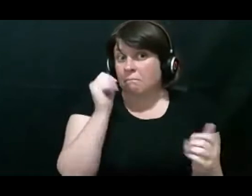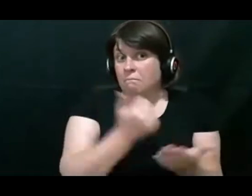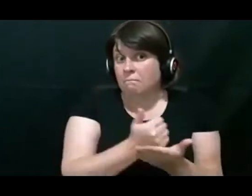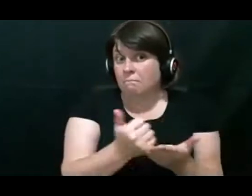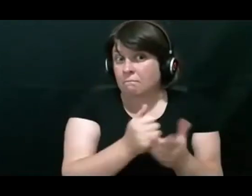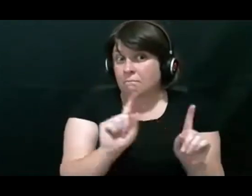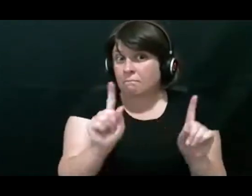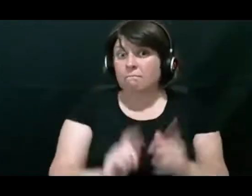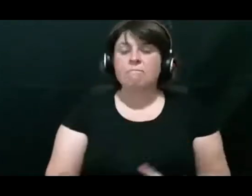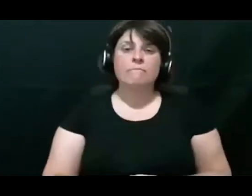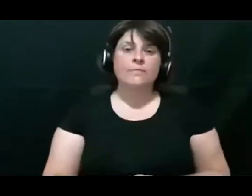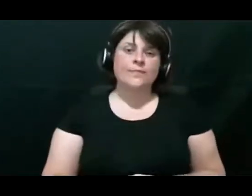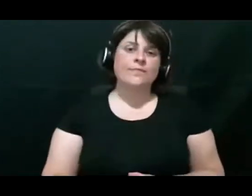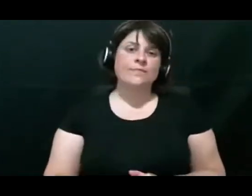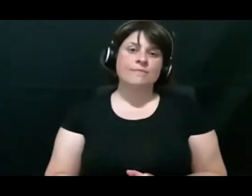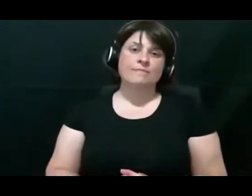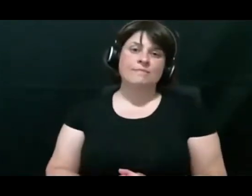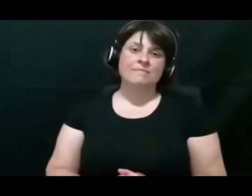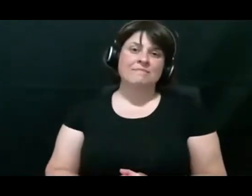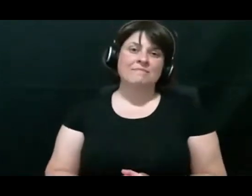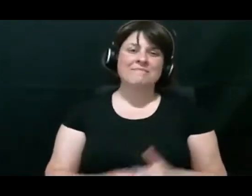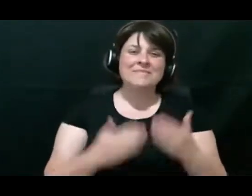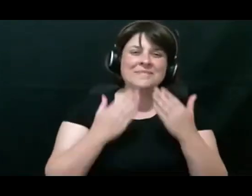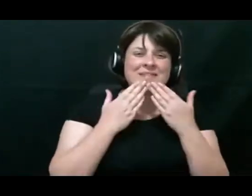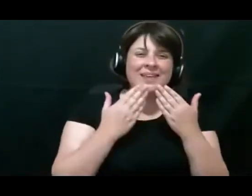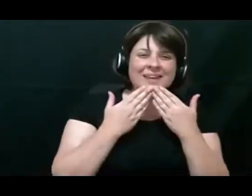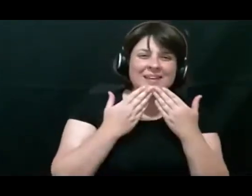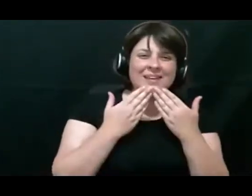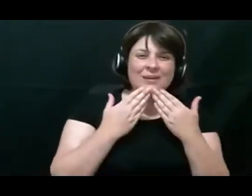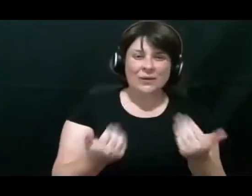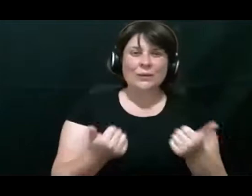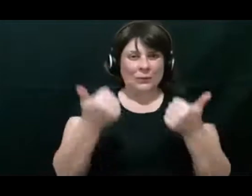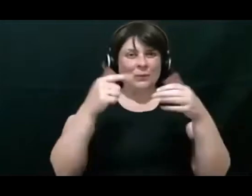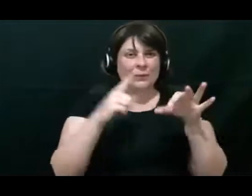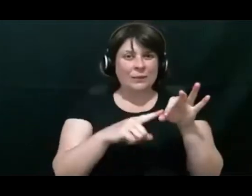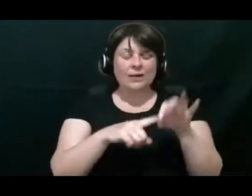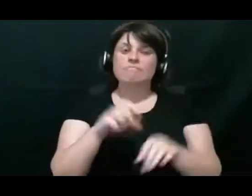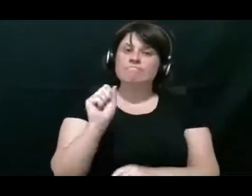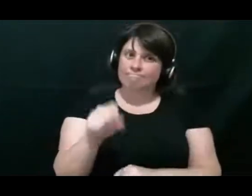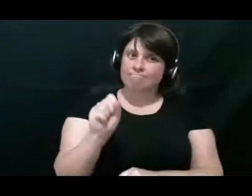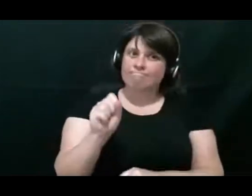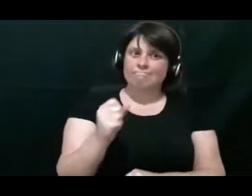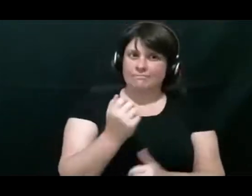Let's go back to the question. There absolutely are.